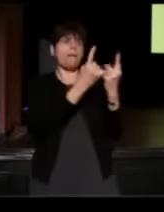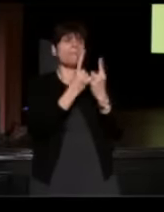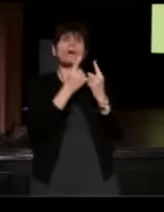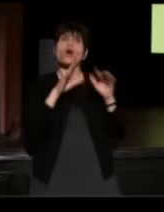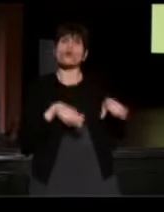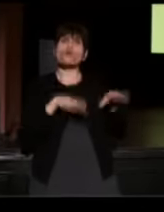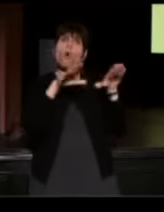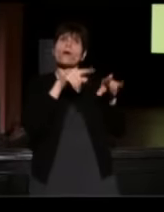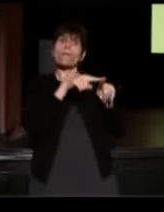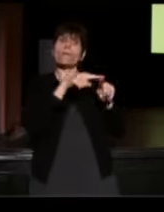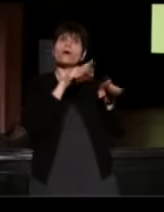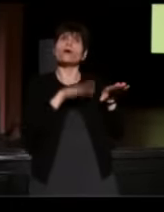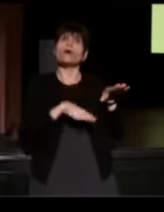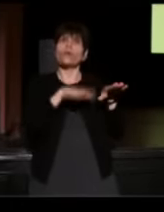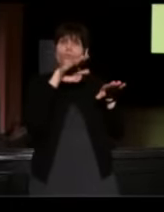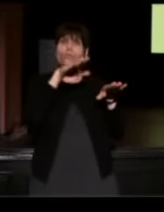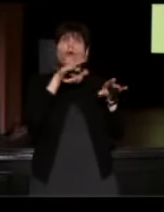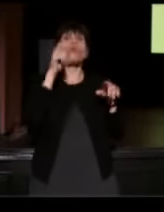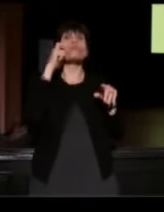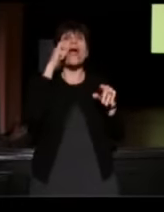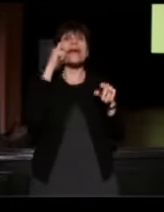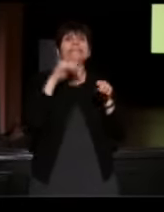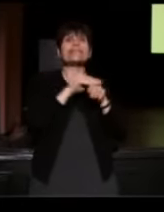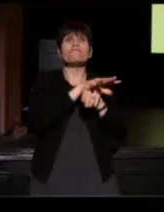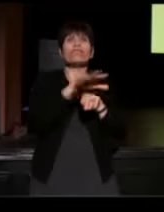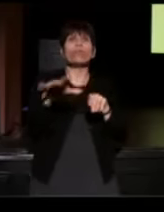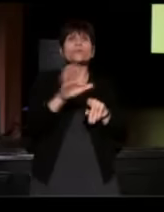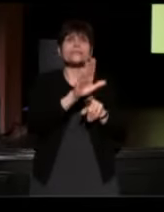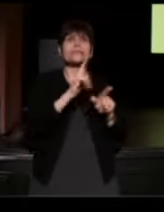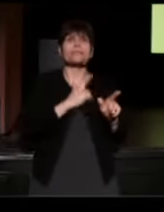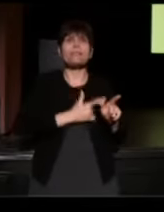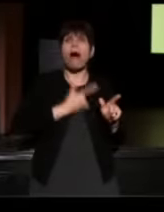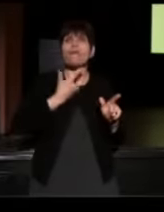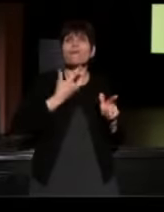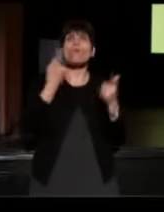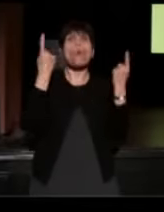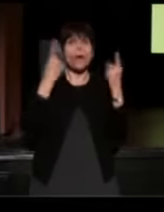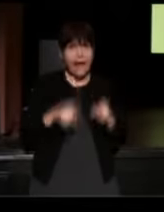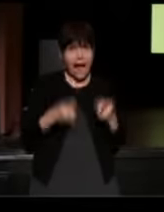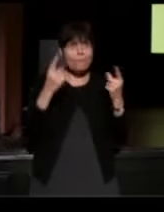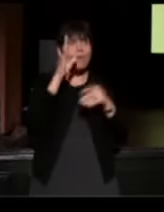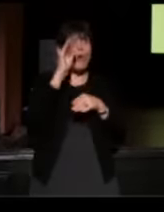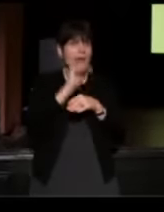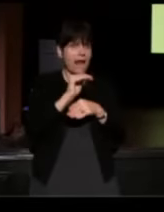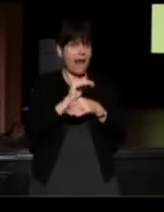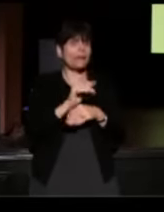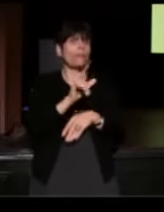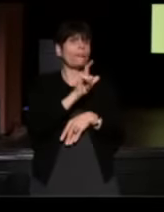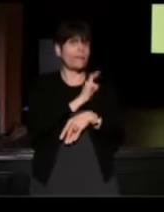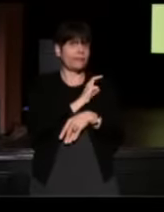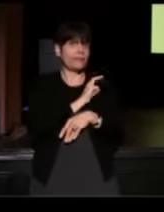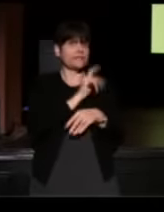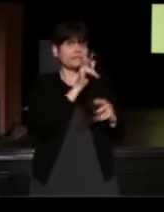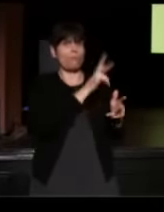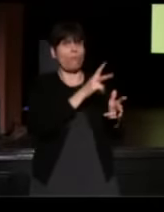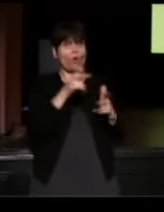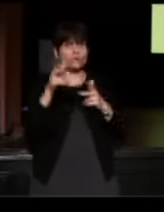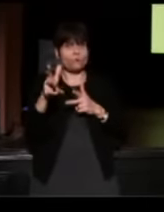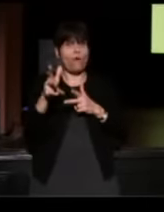and how race has influenced his life and also what happened one night when the police pulled him over on a traffic stop.